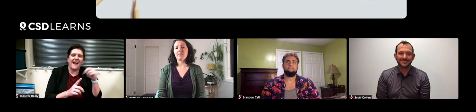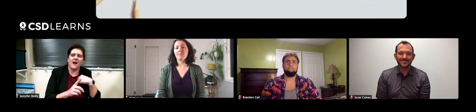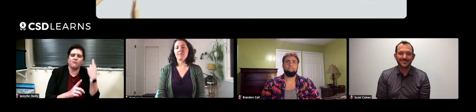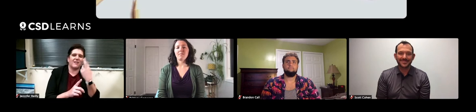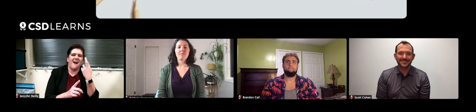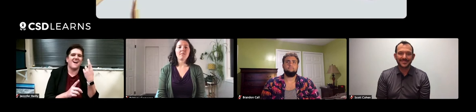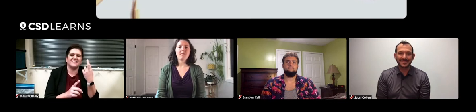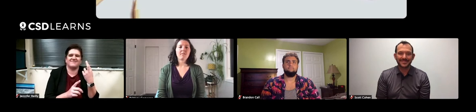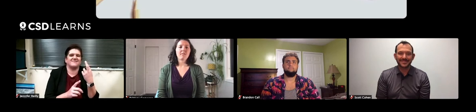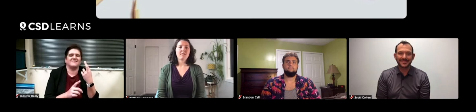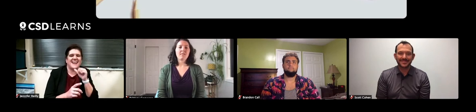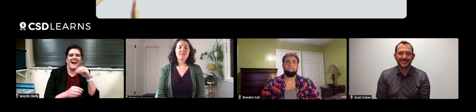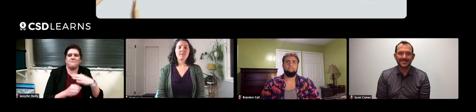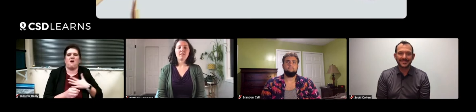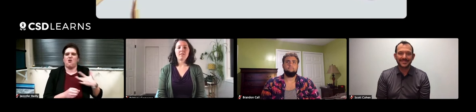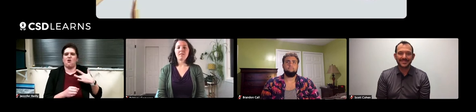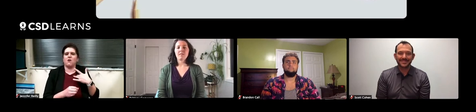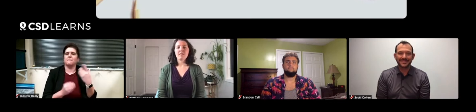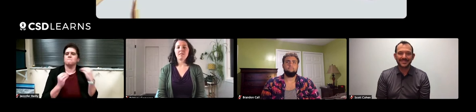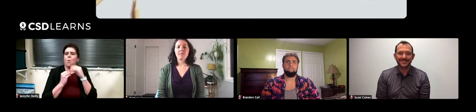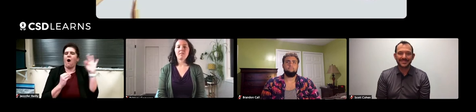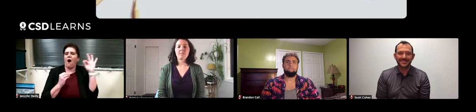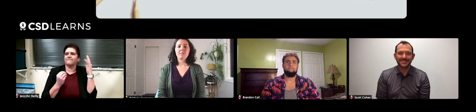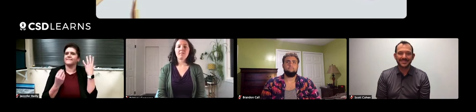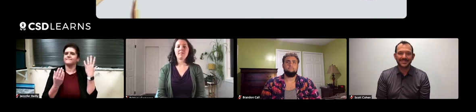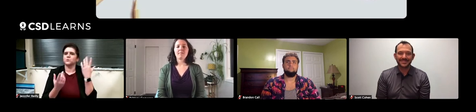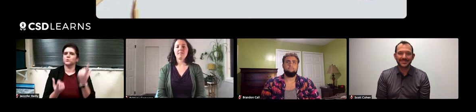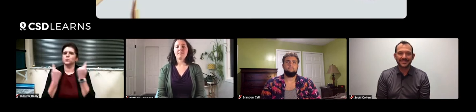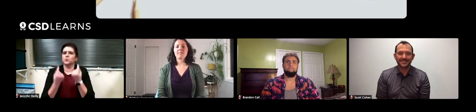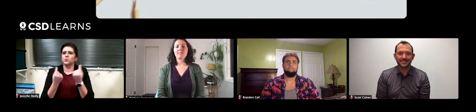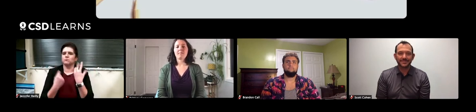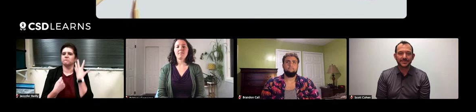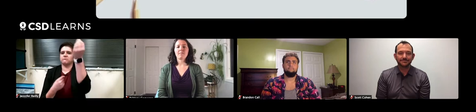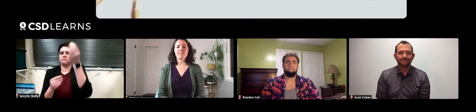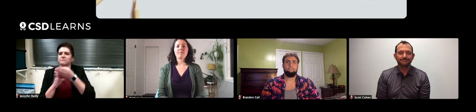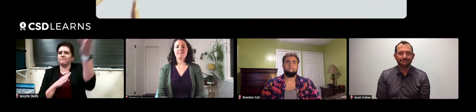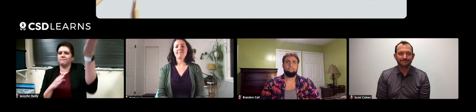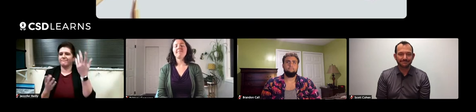and realized that wasn't really in my heart. I wanted to go out in the field,